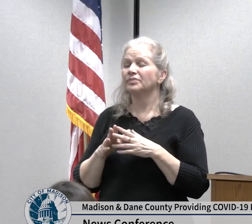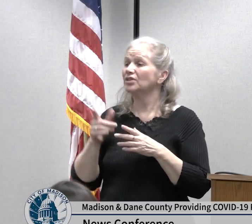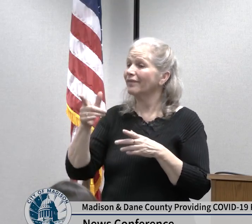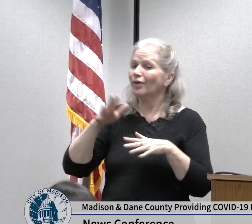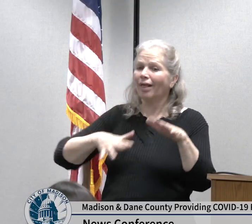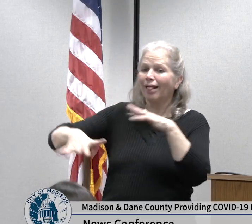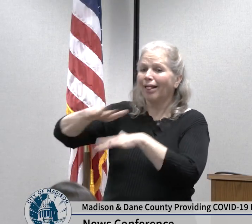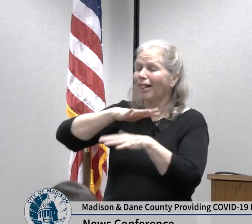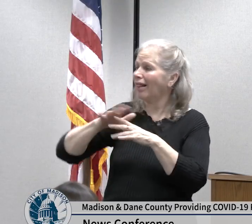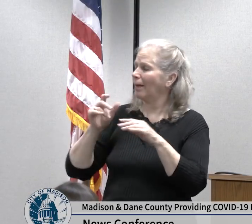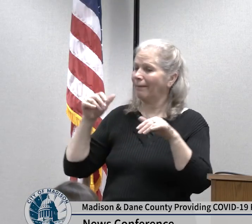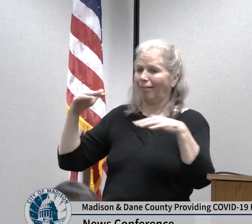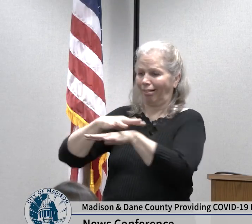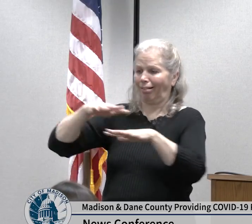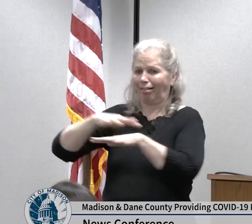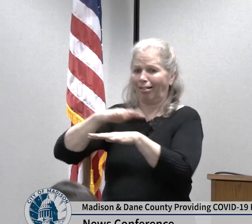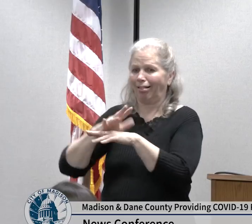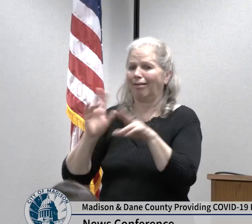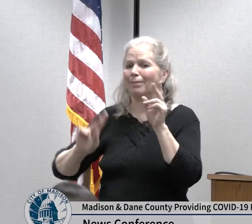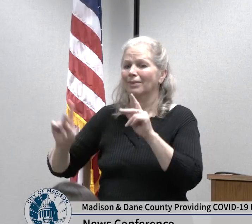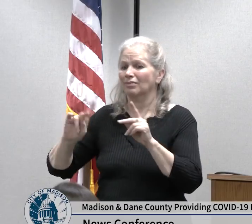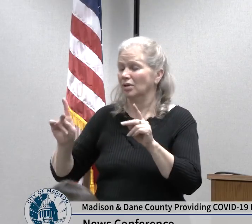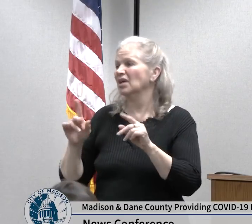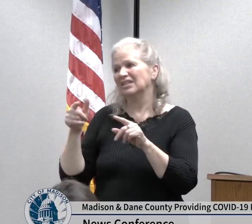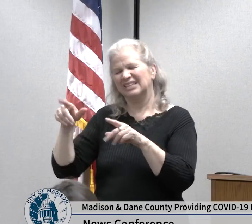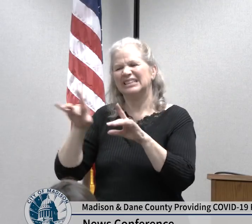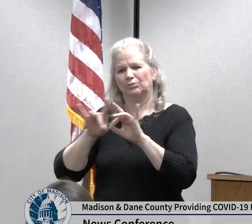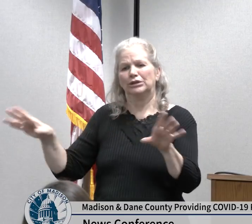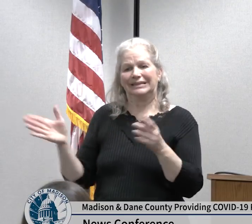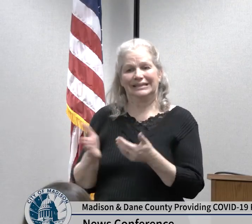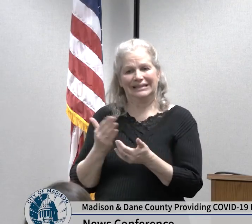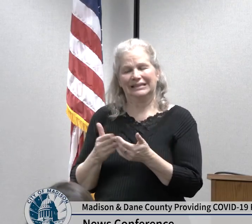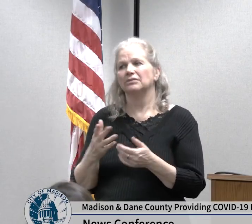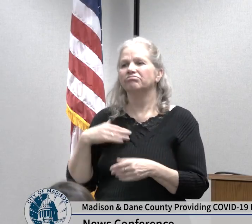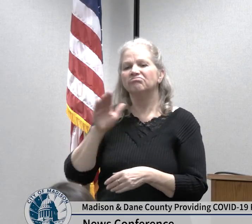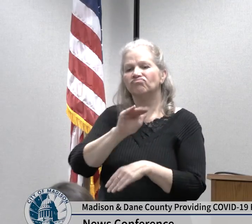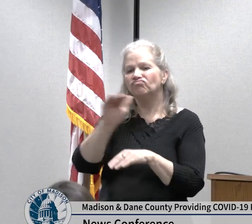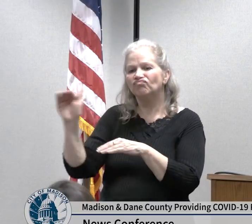we are recommending that those who are at higher risk for severe illness people